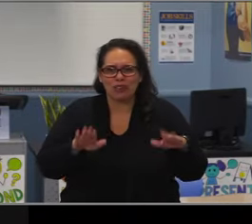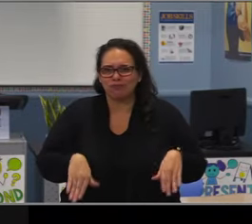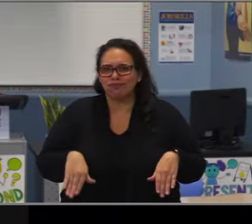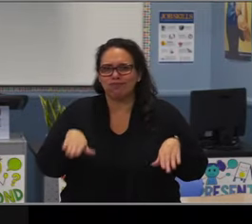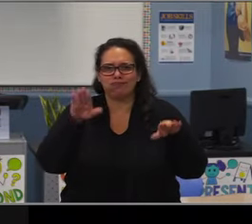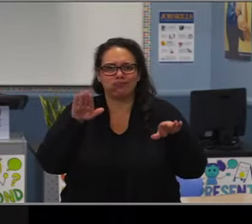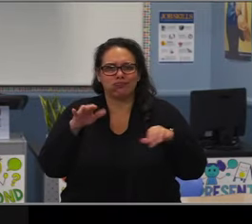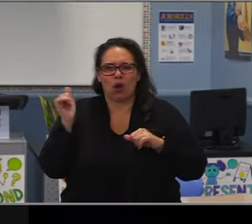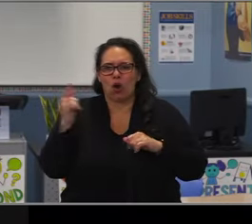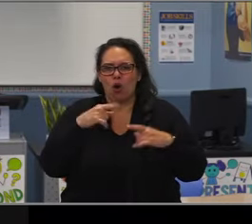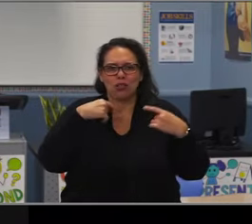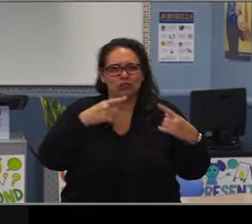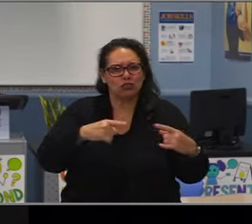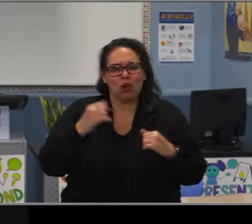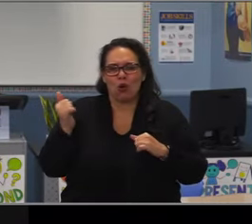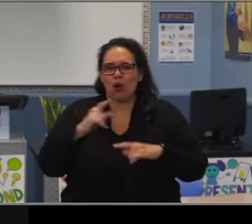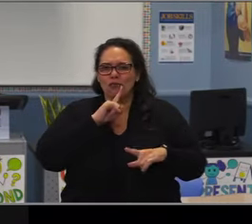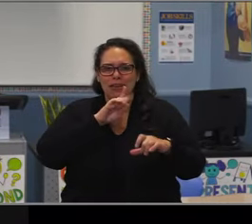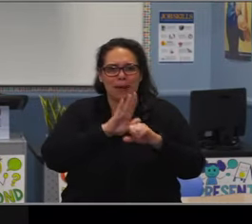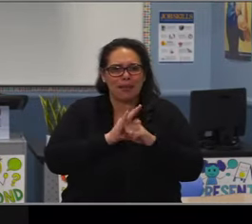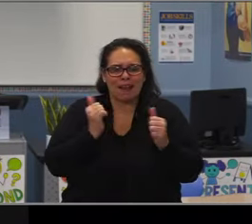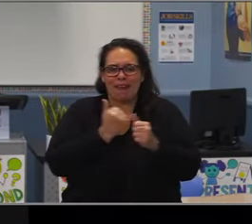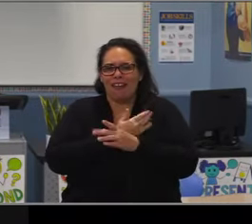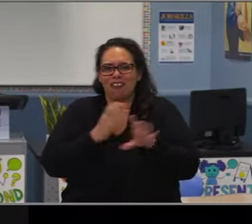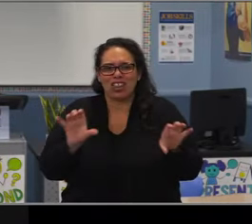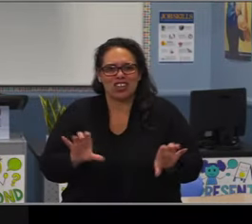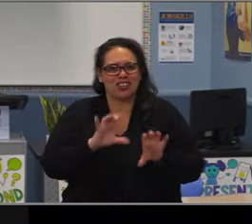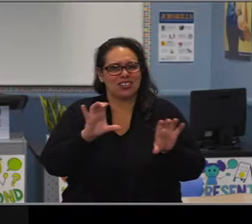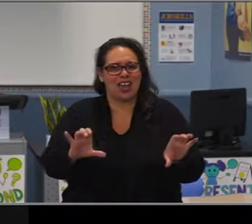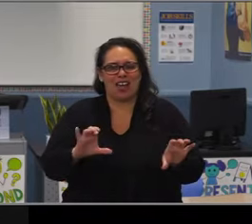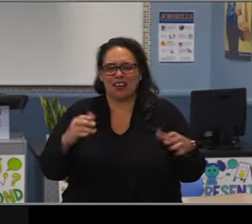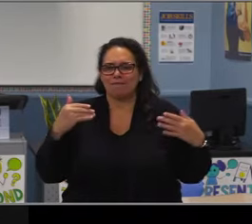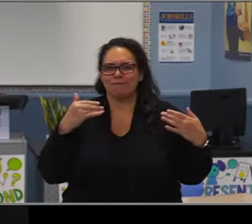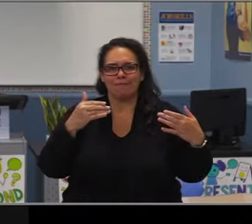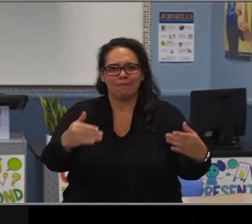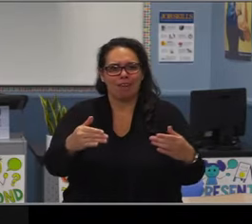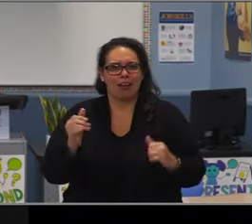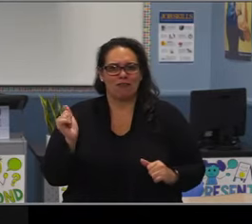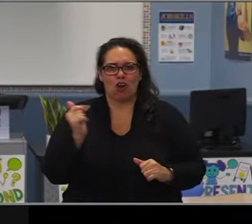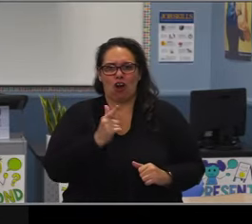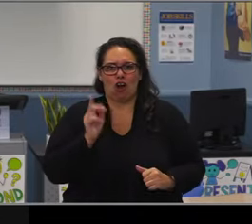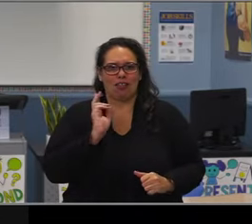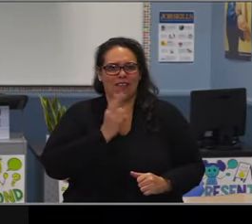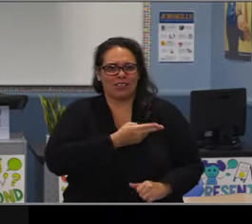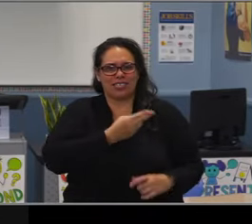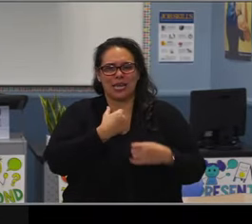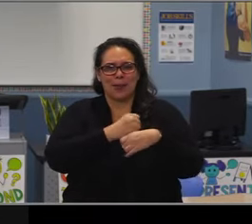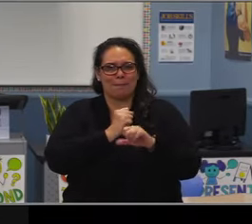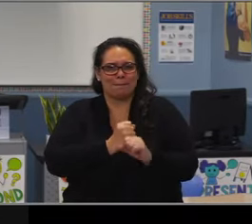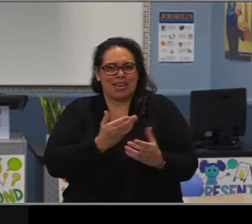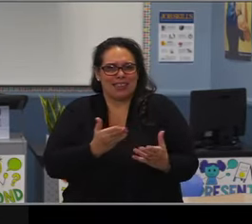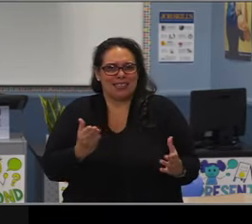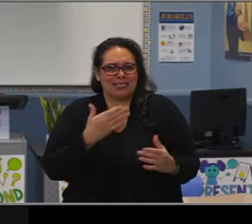I'm proud to have been mentored by you, and I'm proud to continue your legacy